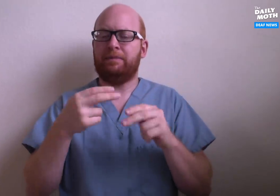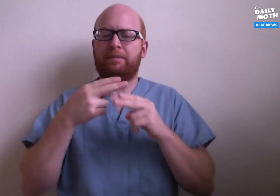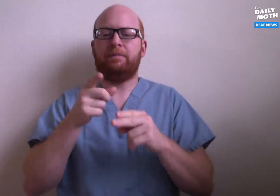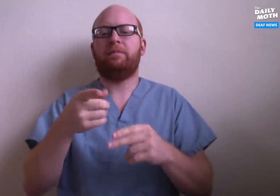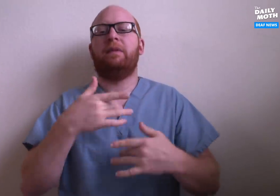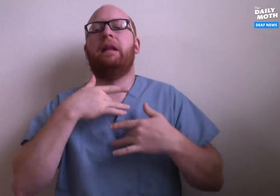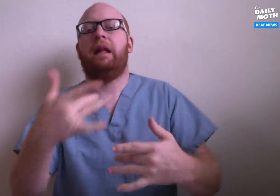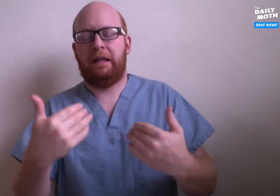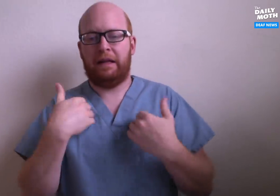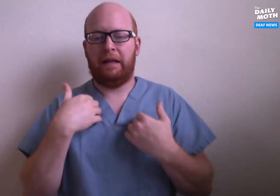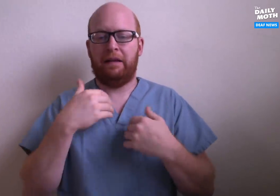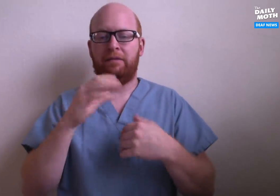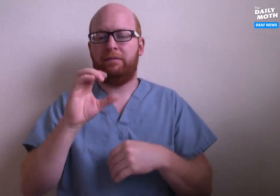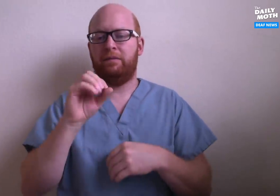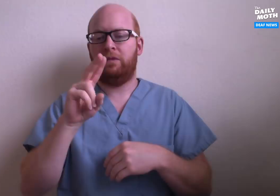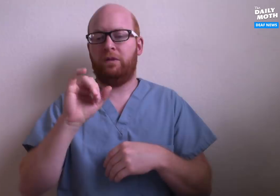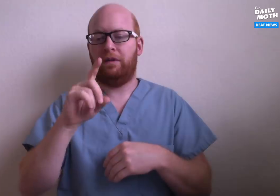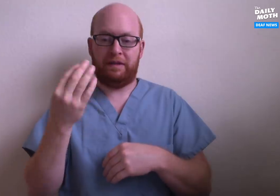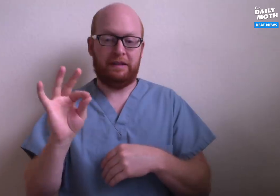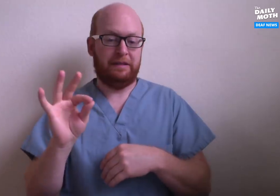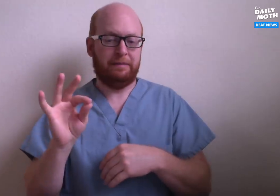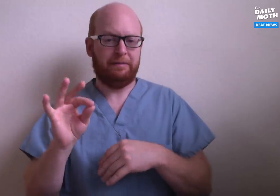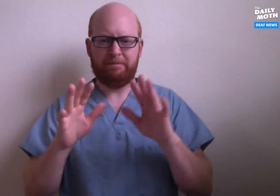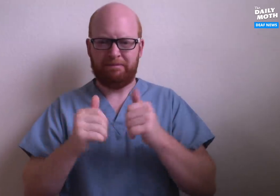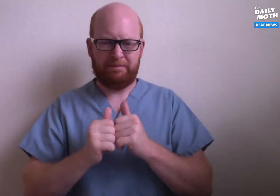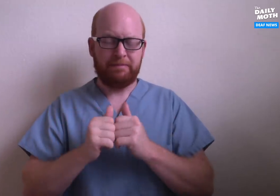we can say you are "likely" to have COVID-19.